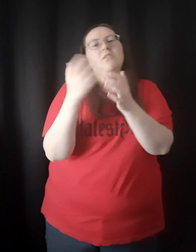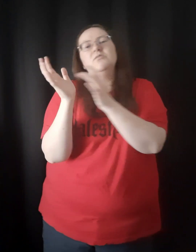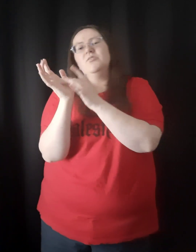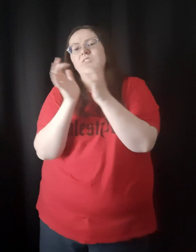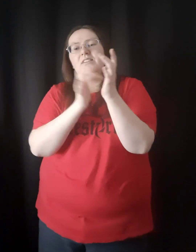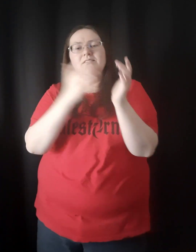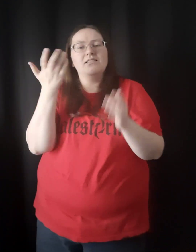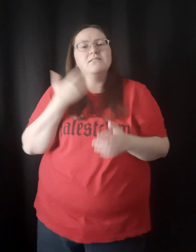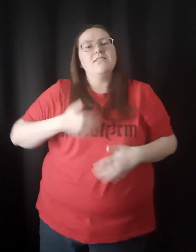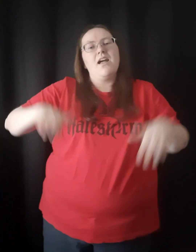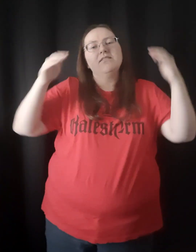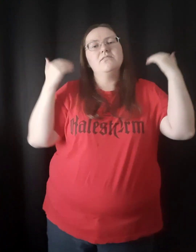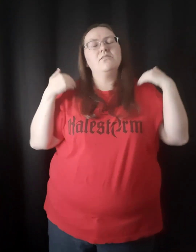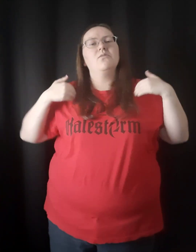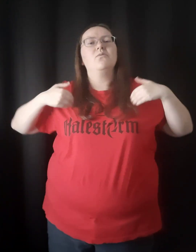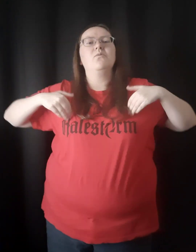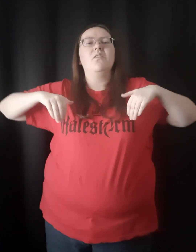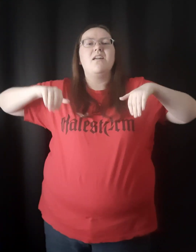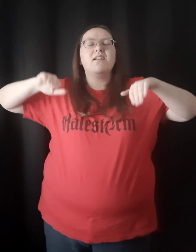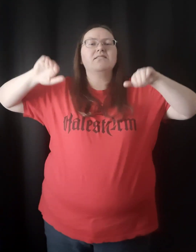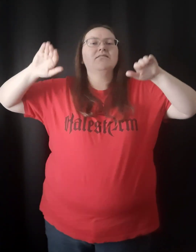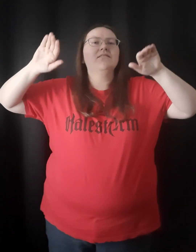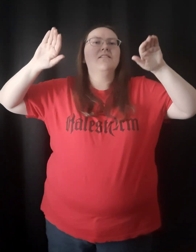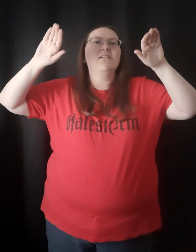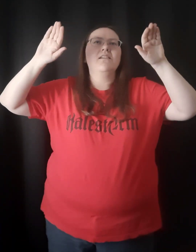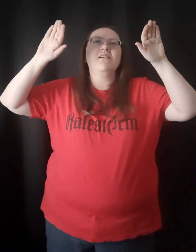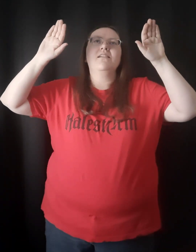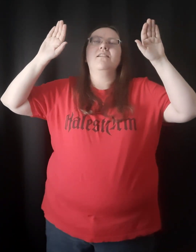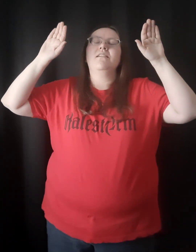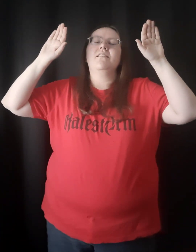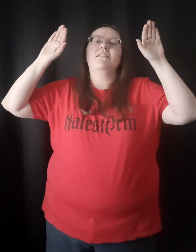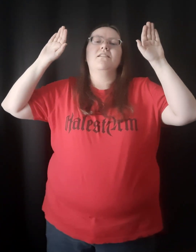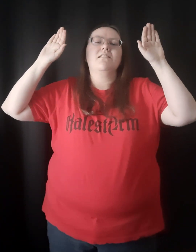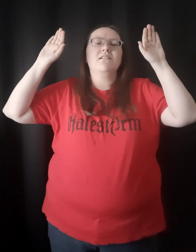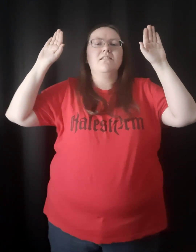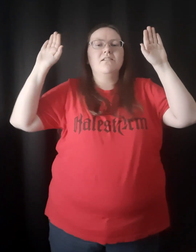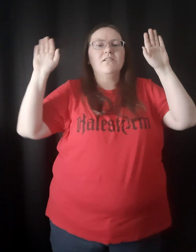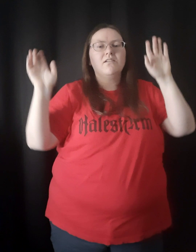All to Jesus I surrender